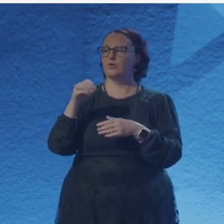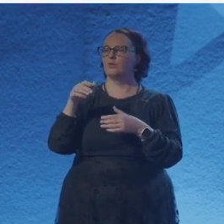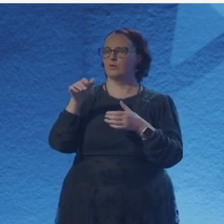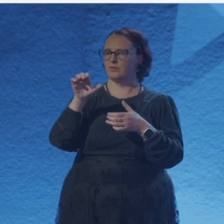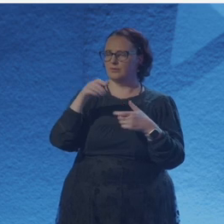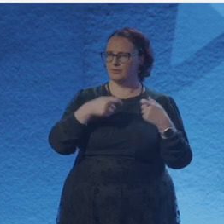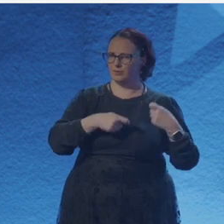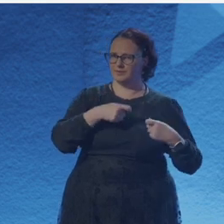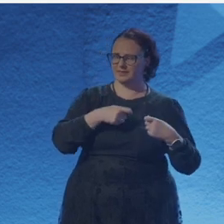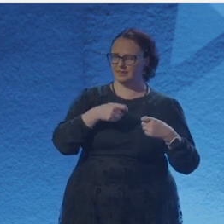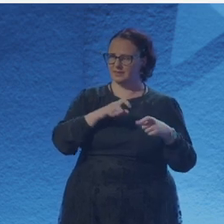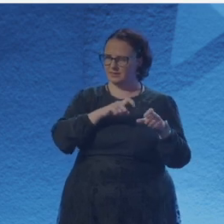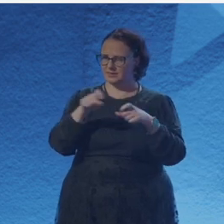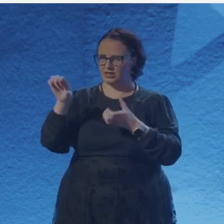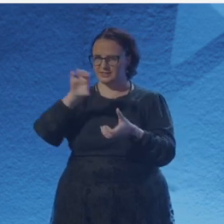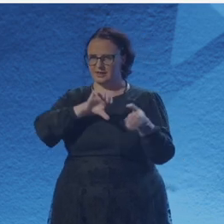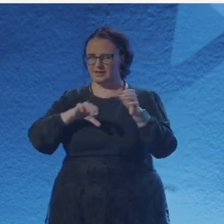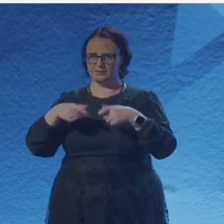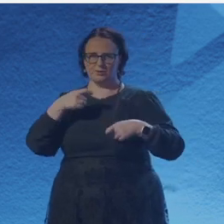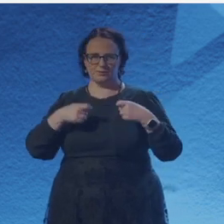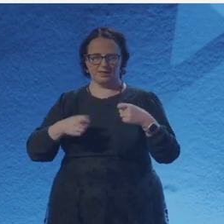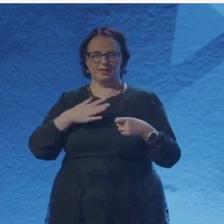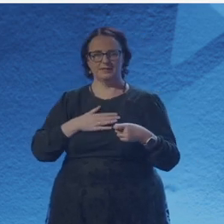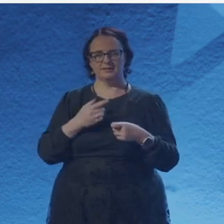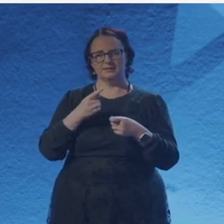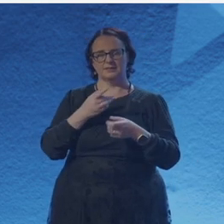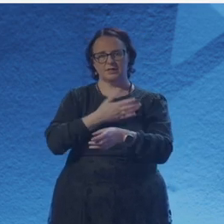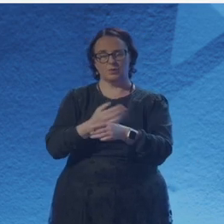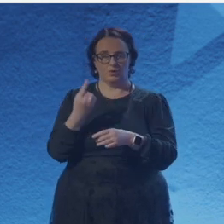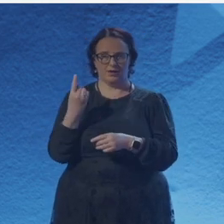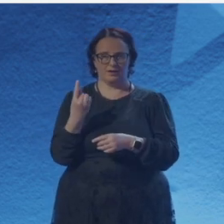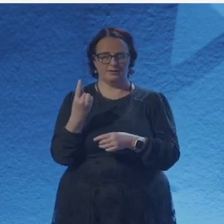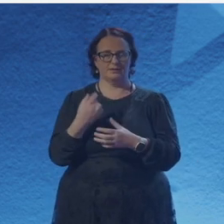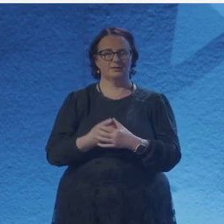And thanks so much to Chandrika for gathering us all together.